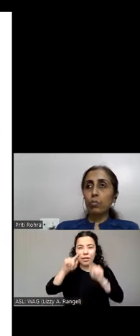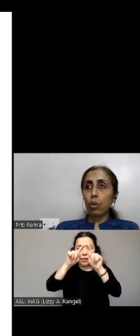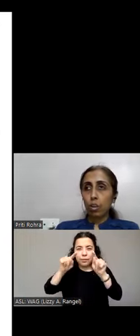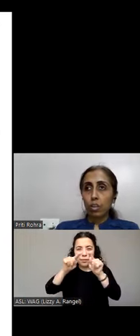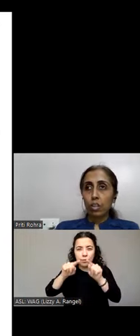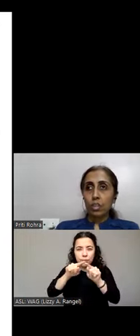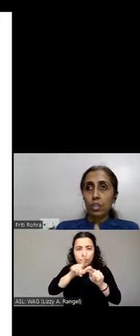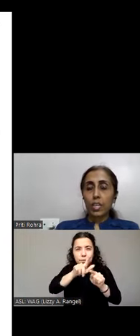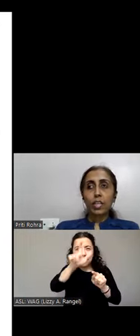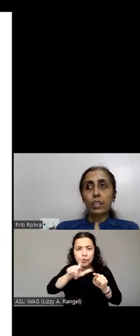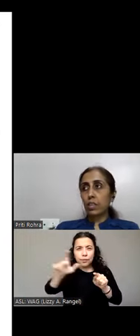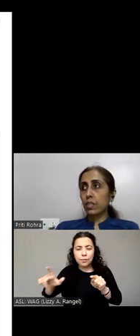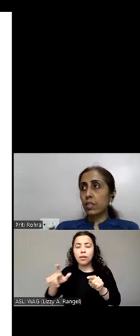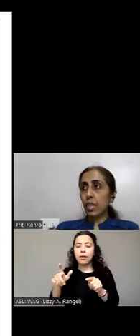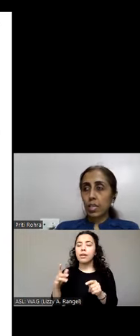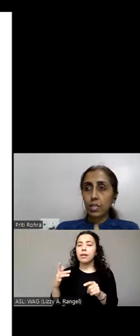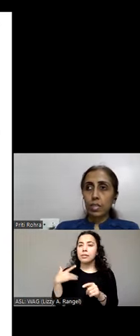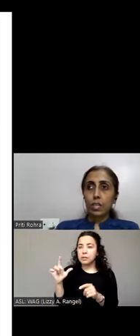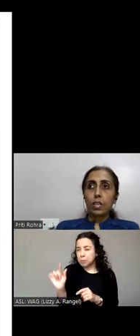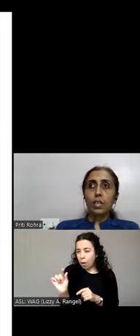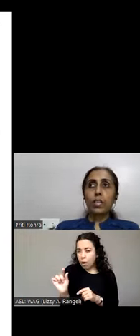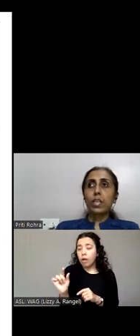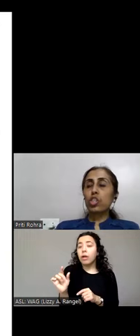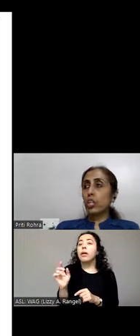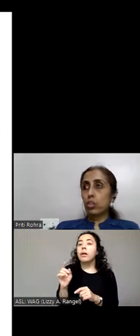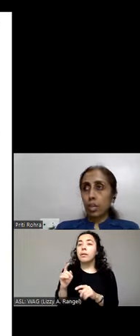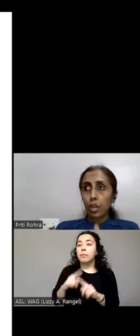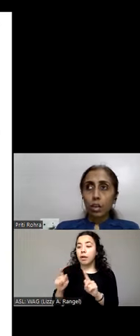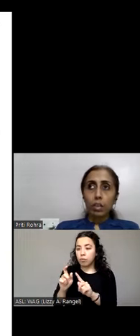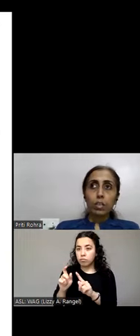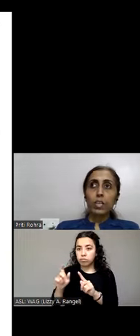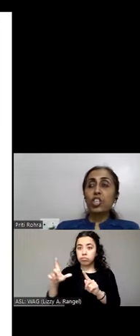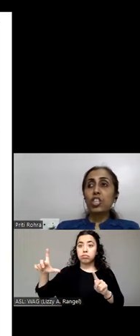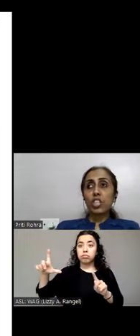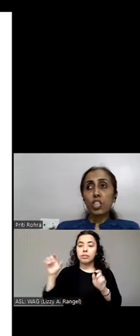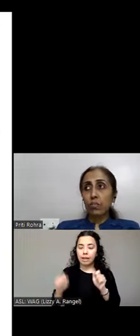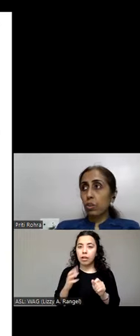small. They can increase the size. The can change the color. They can change even the